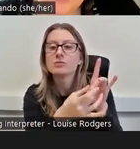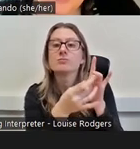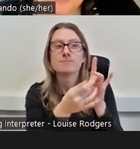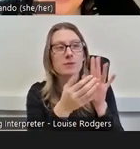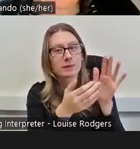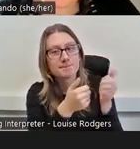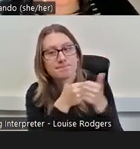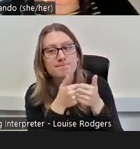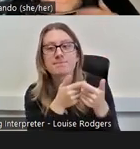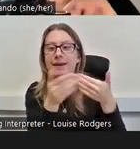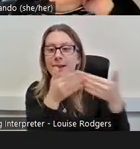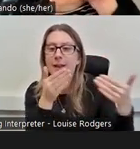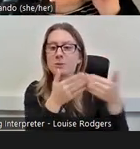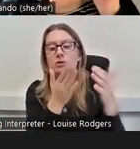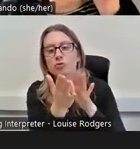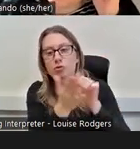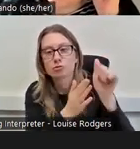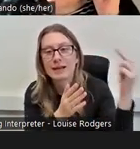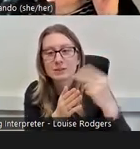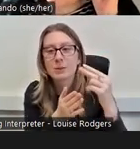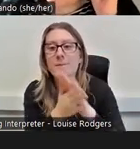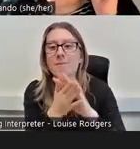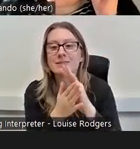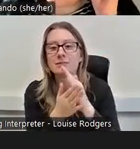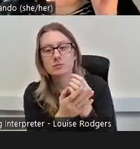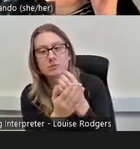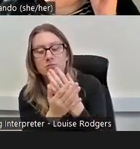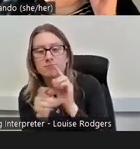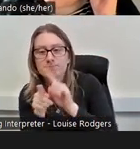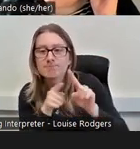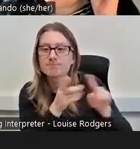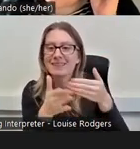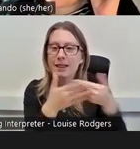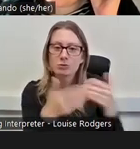aspects, so multilingual speakers can receive support’. Fantastic, yeah so if you don't have